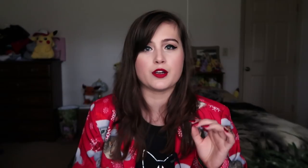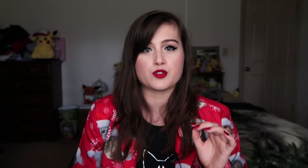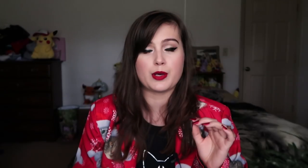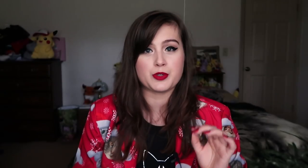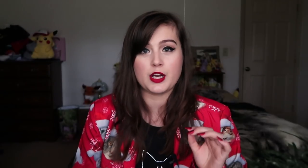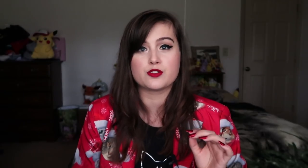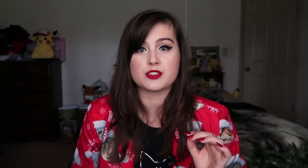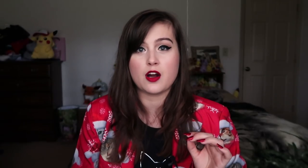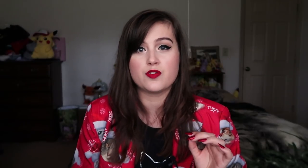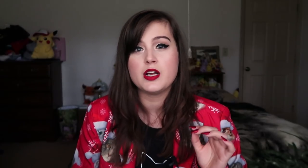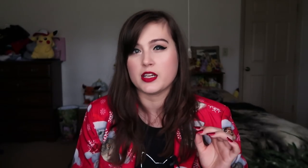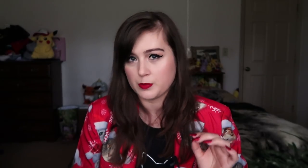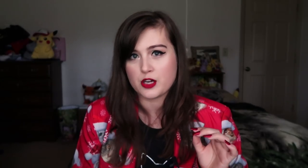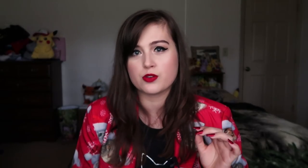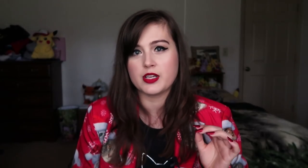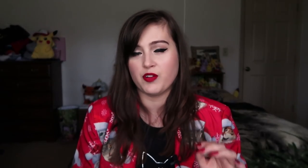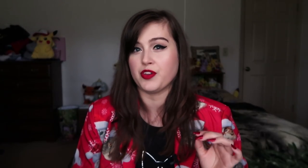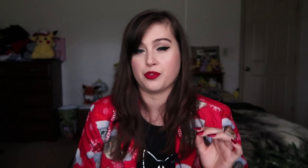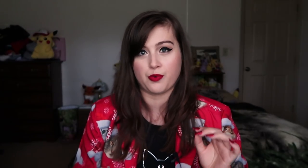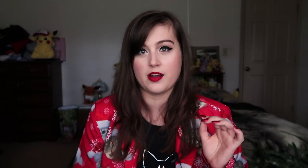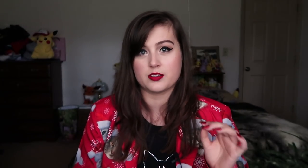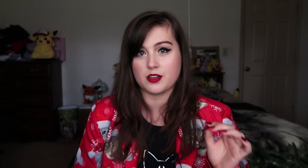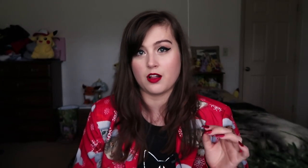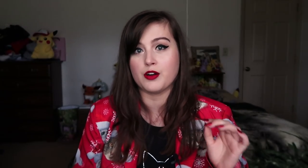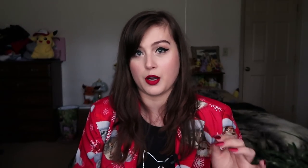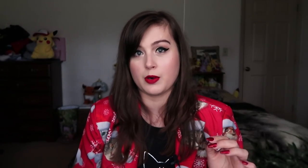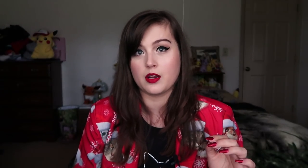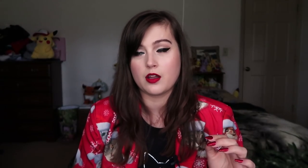to try to protect yourself, especially if the threat is still ongoing.